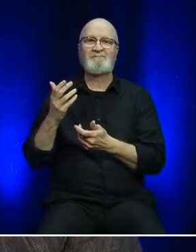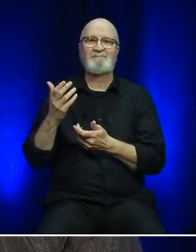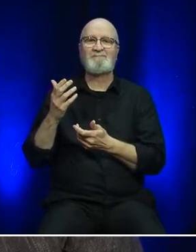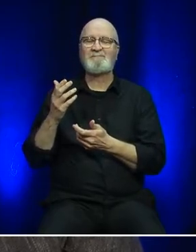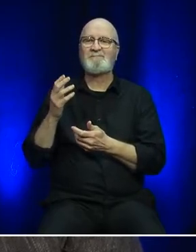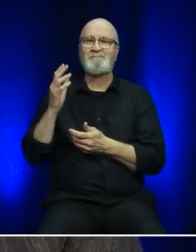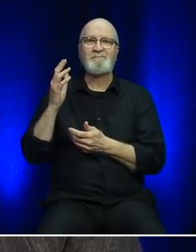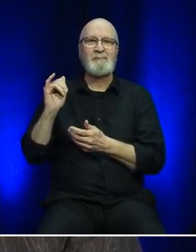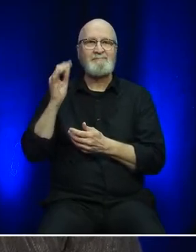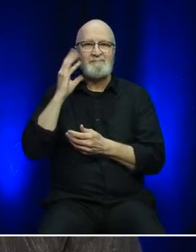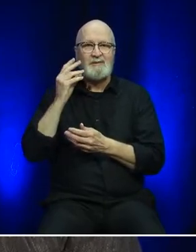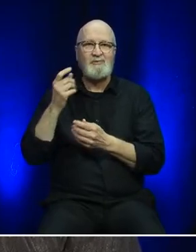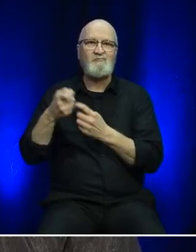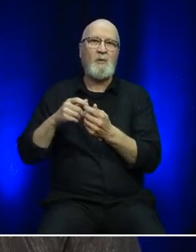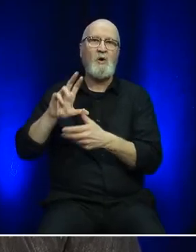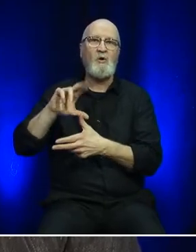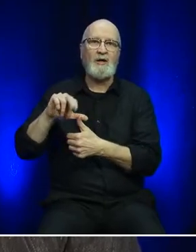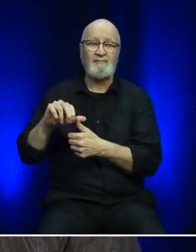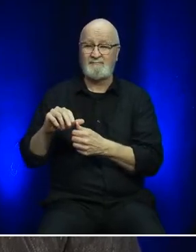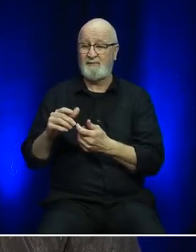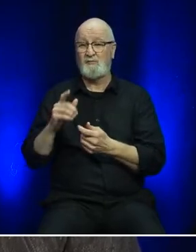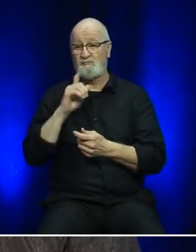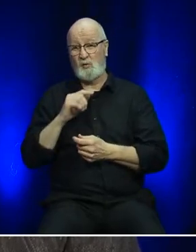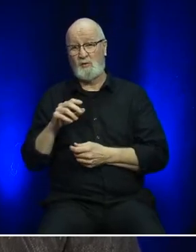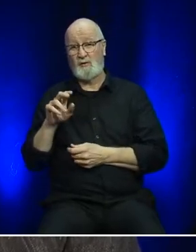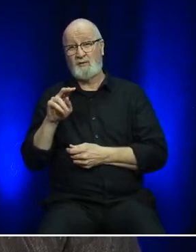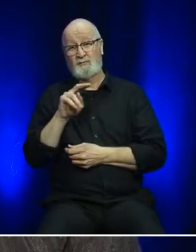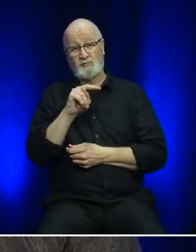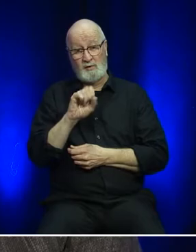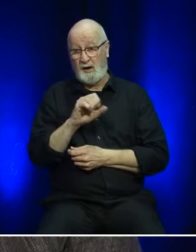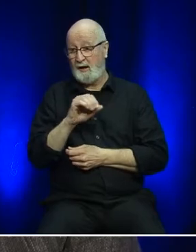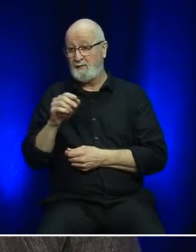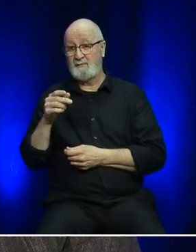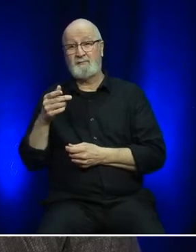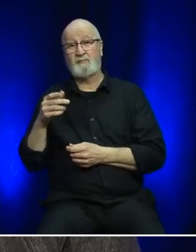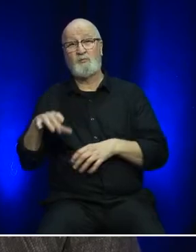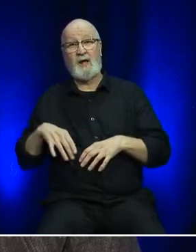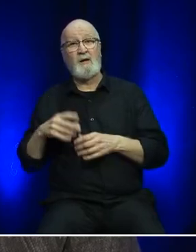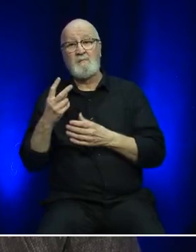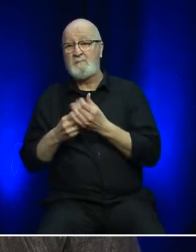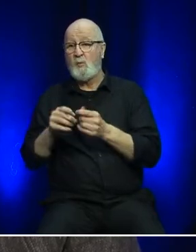Many of our employees on both sides of the Gulf were directly impacted by this disaster.